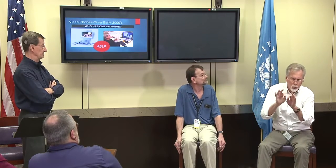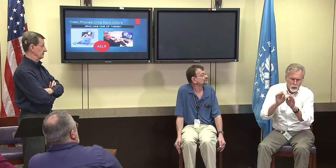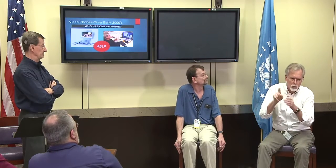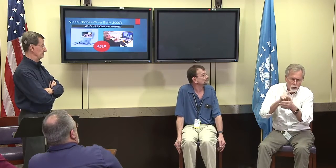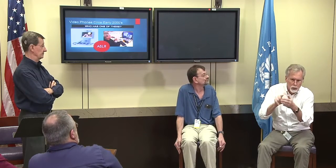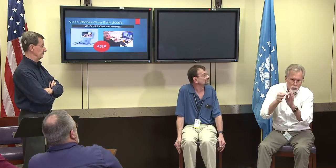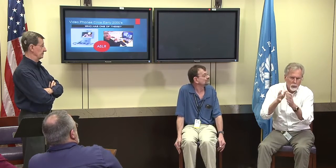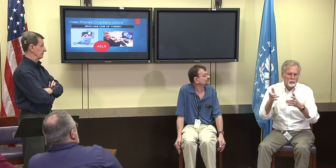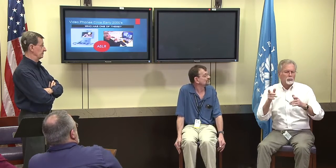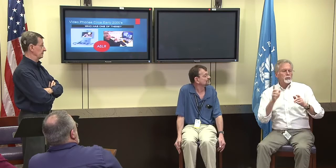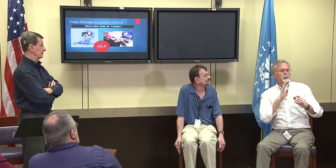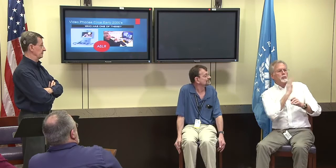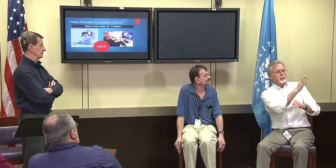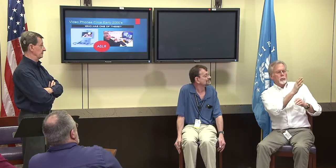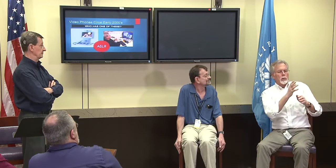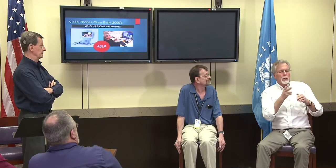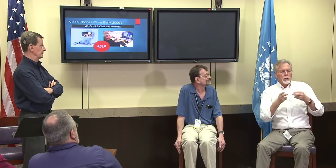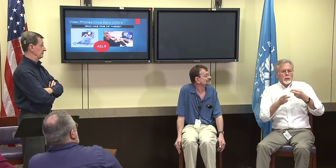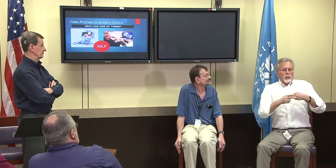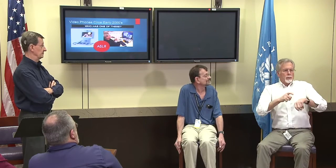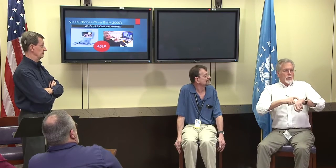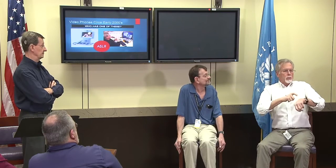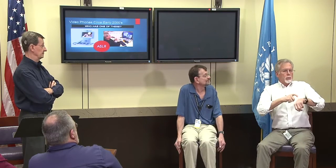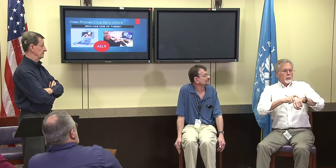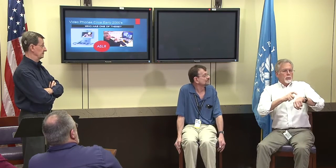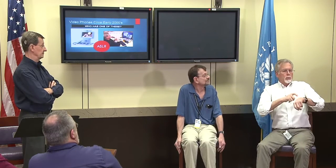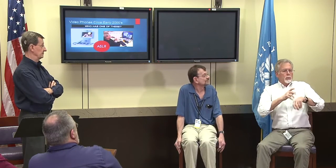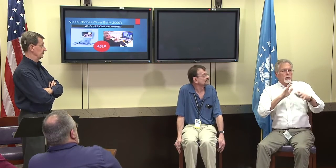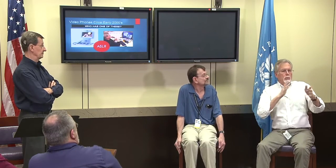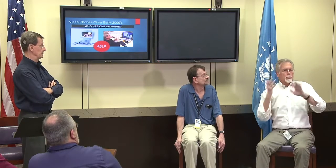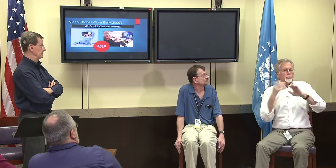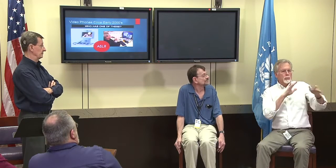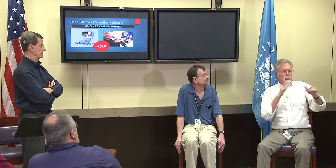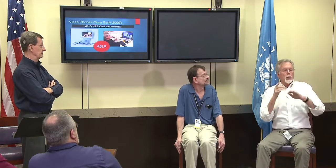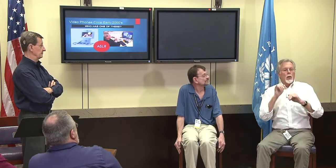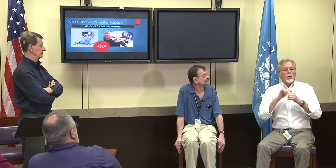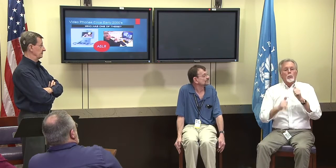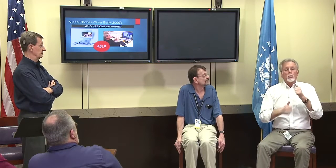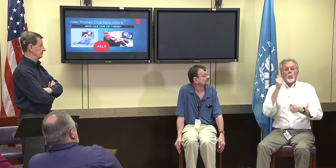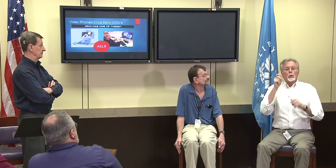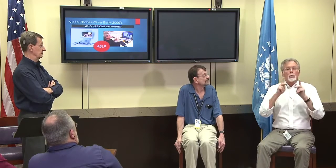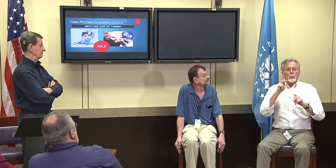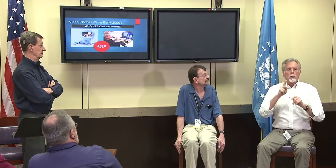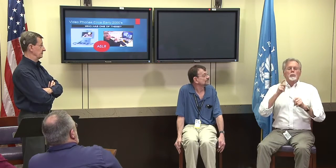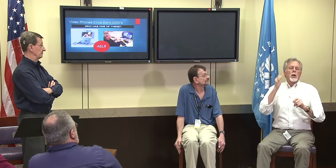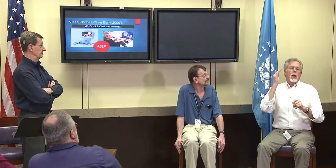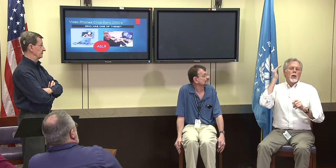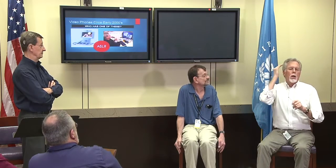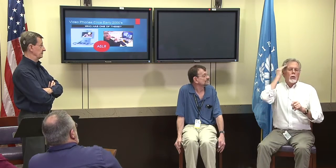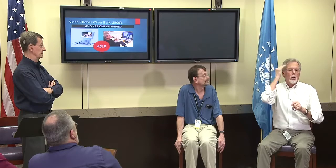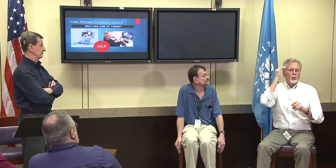The interpreters understand what the deaf person is saying more clearly that they are able to interpret them more clearly.